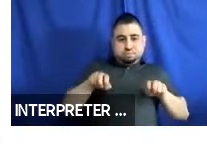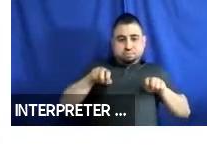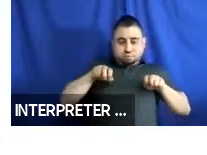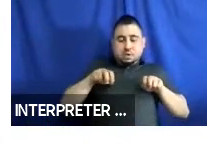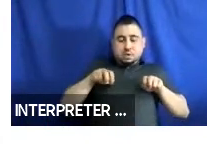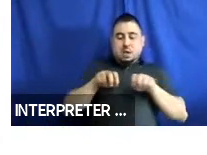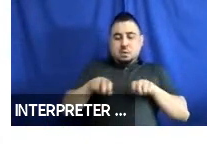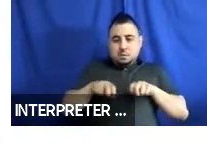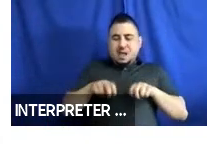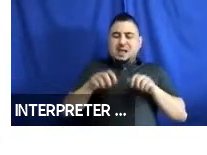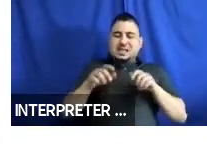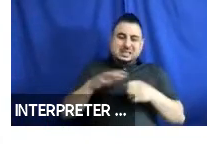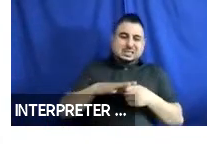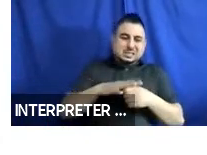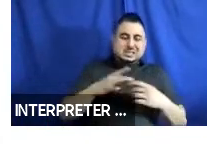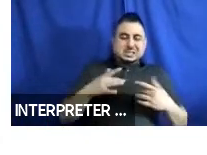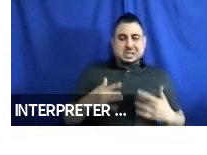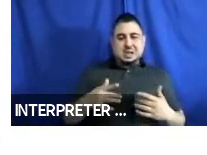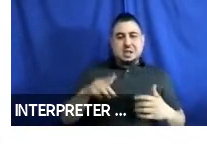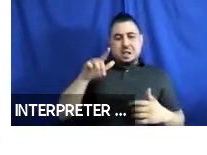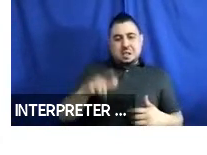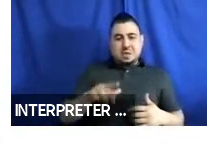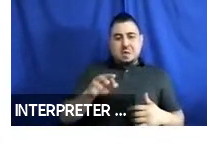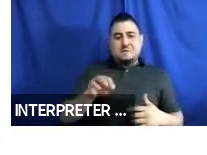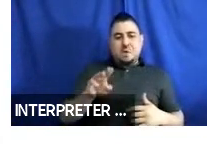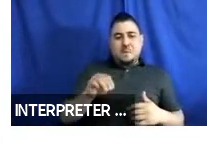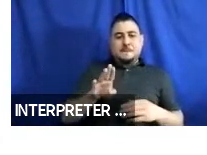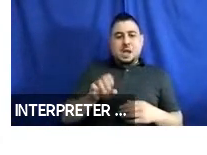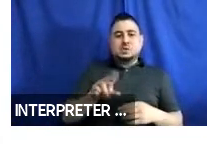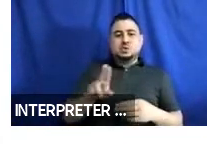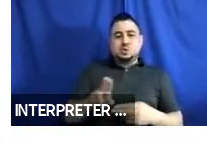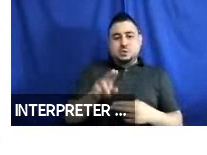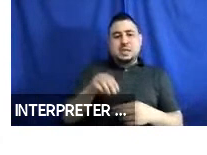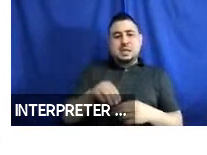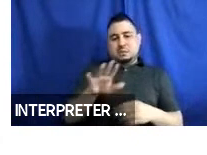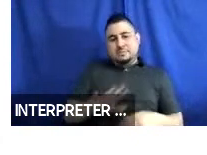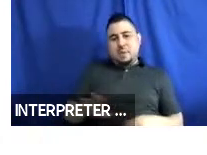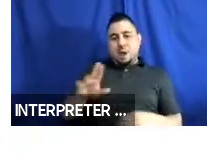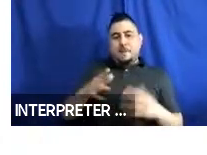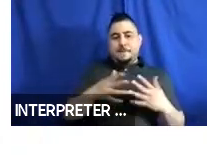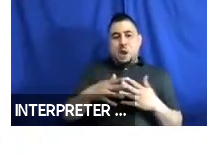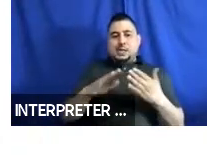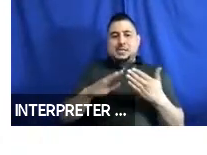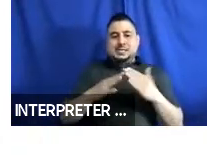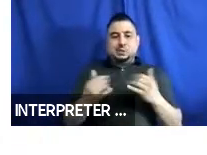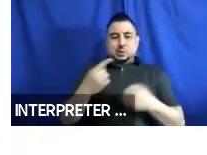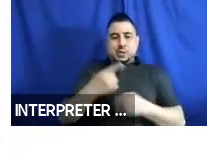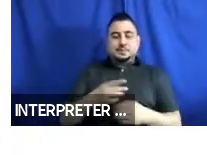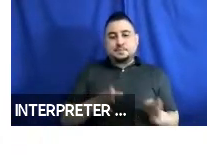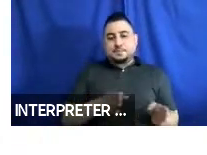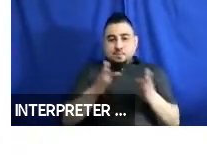typical of low floor buses, used in many U.S. cities today. Bus layout two, which is shown